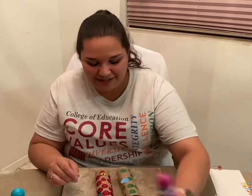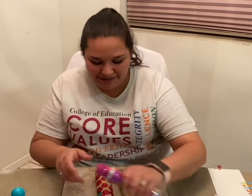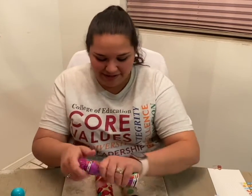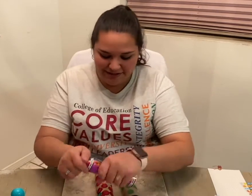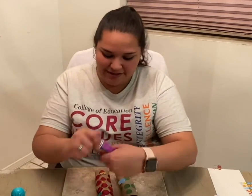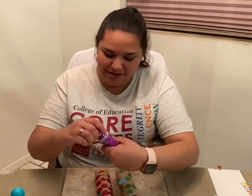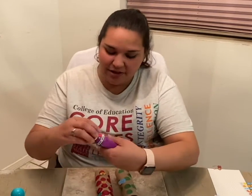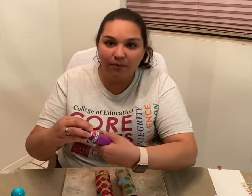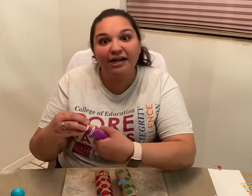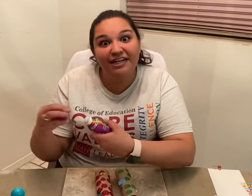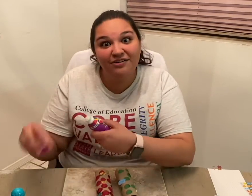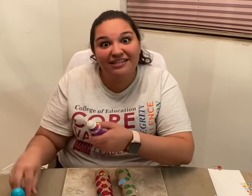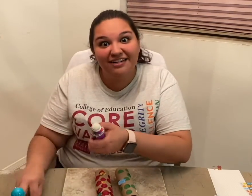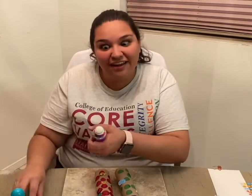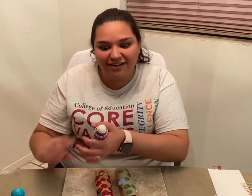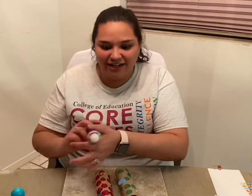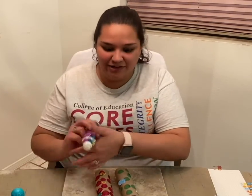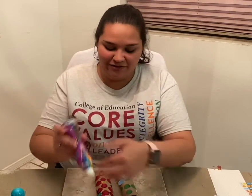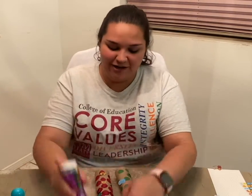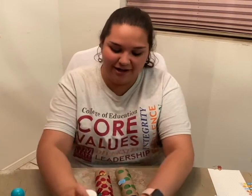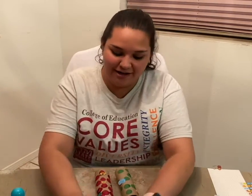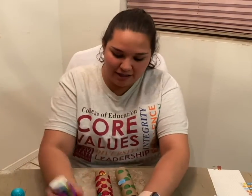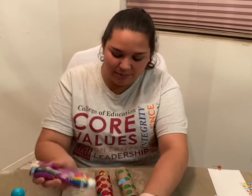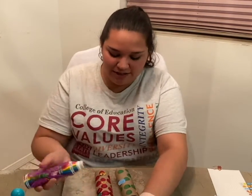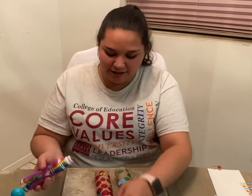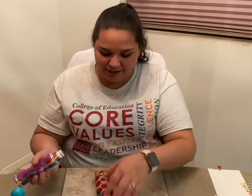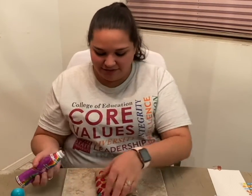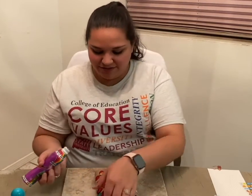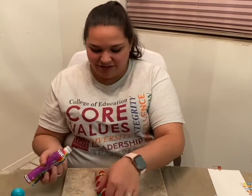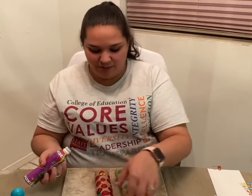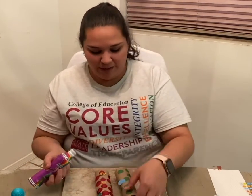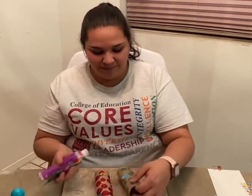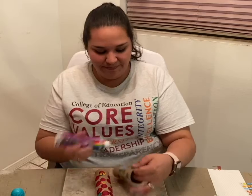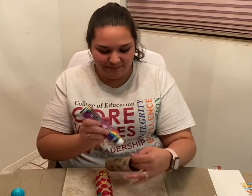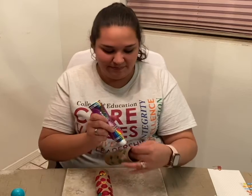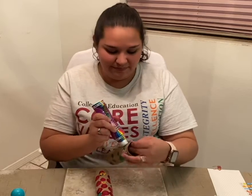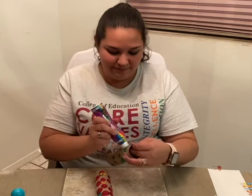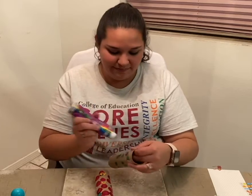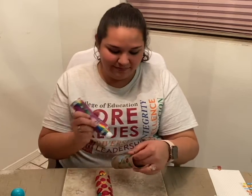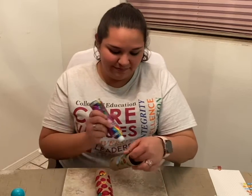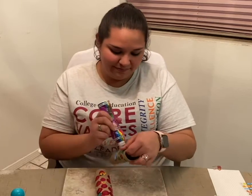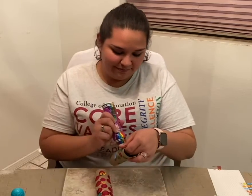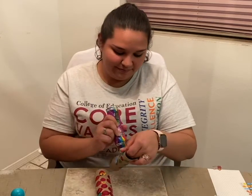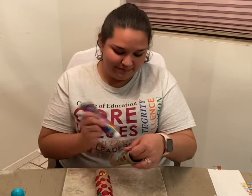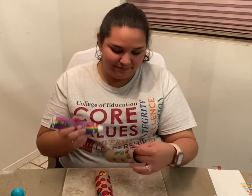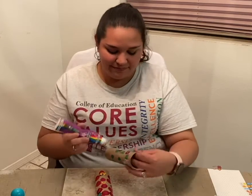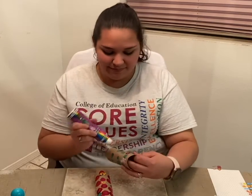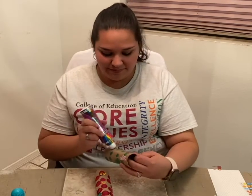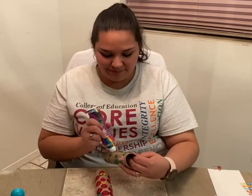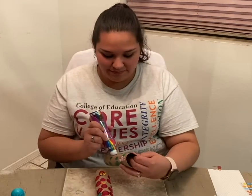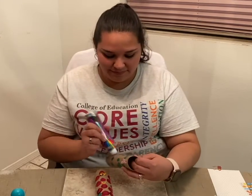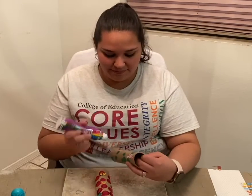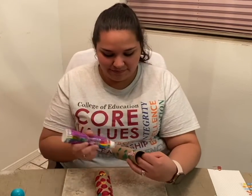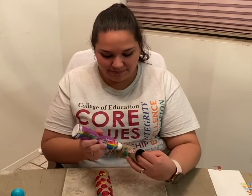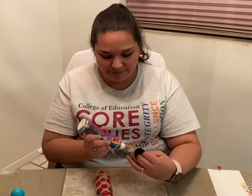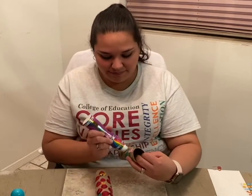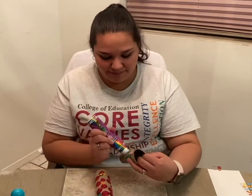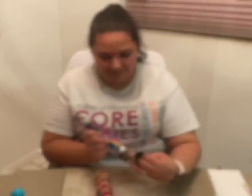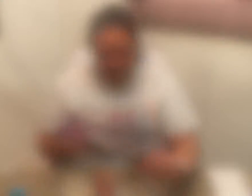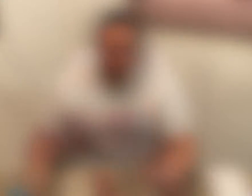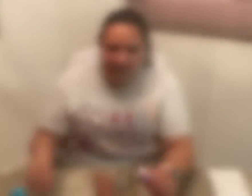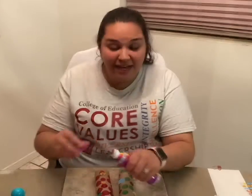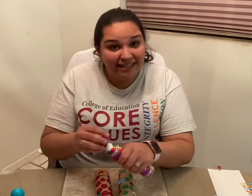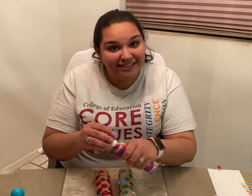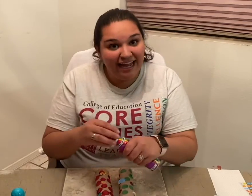We're going to use another color for our binoculars as well. The next sign that